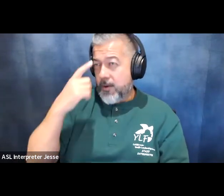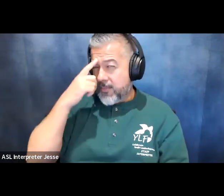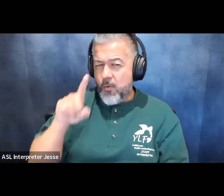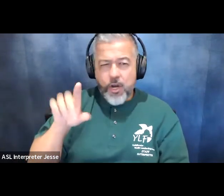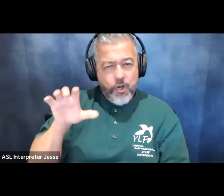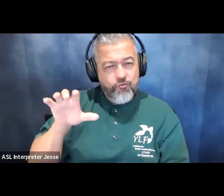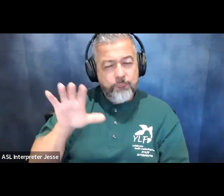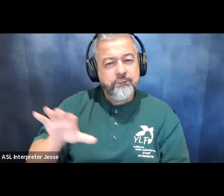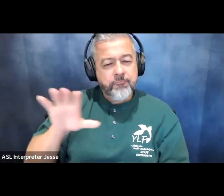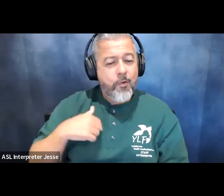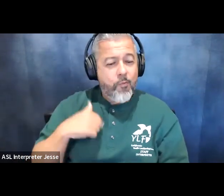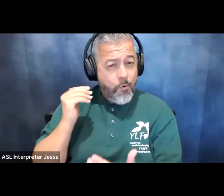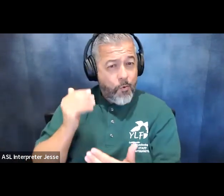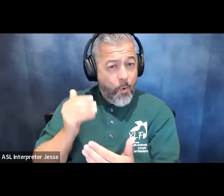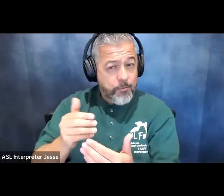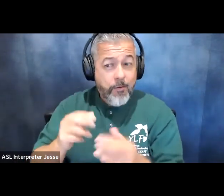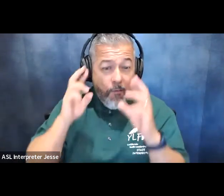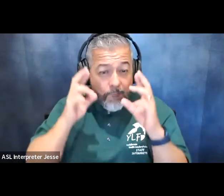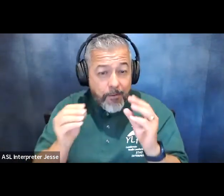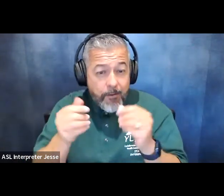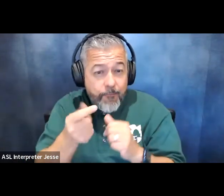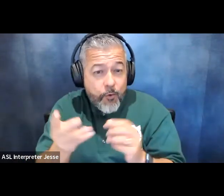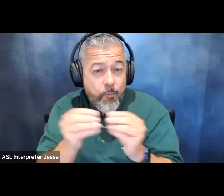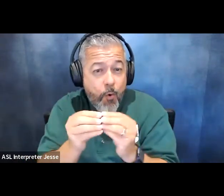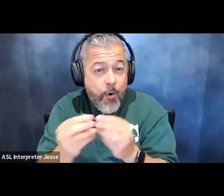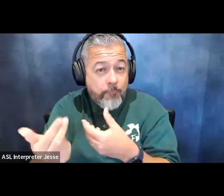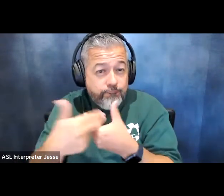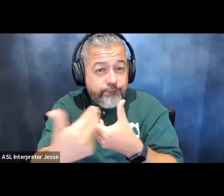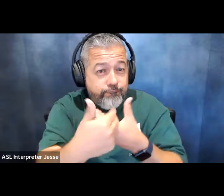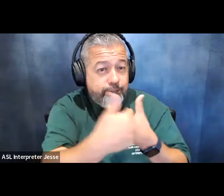we're close to that hopefully we'll get a few more that will that will come on here let me